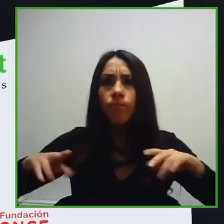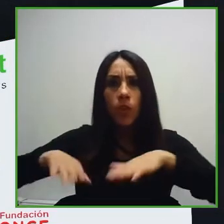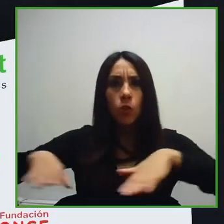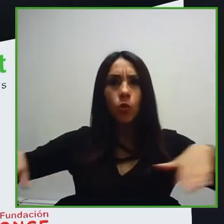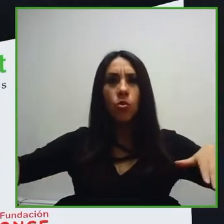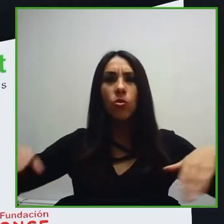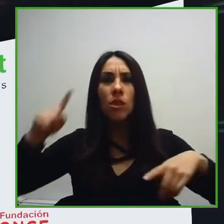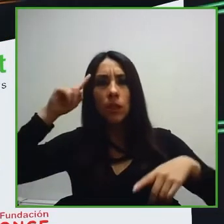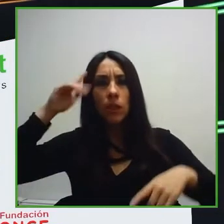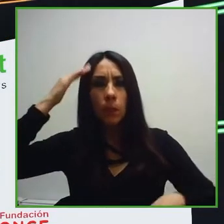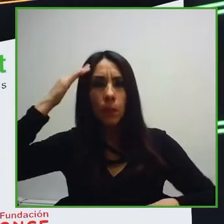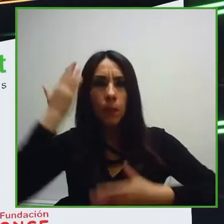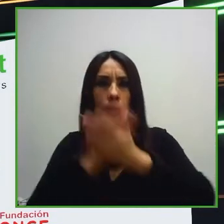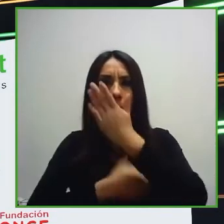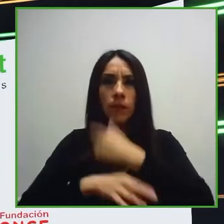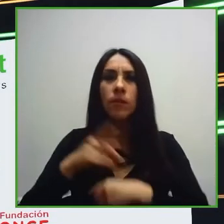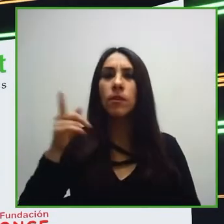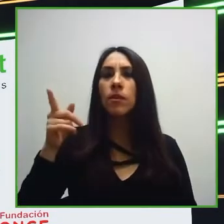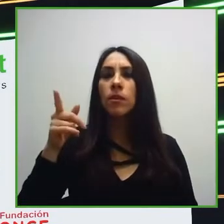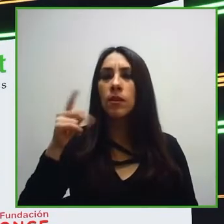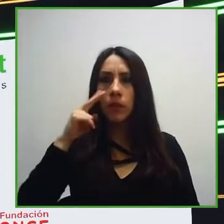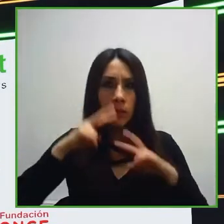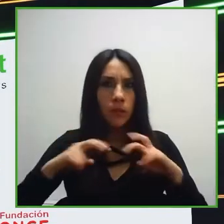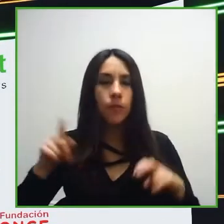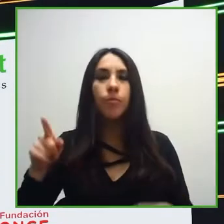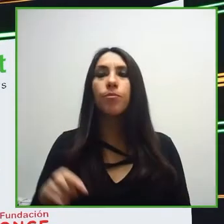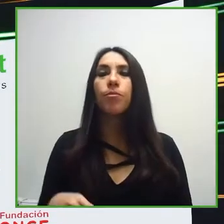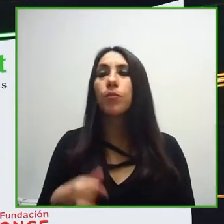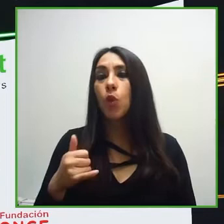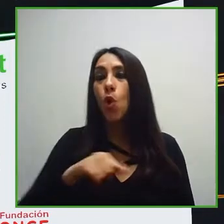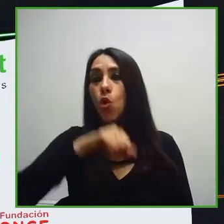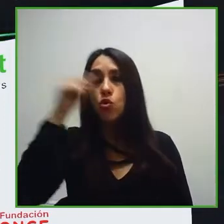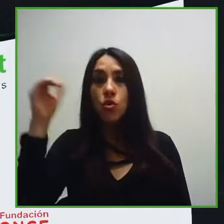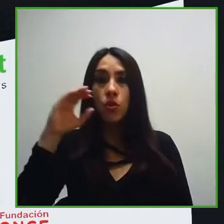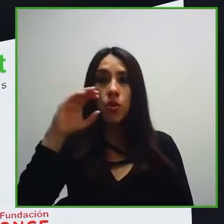Down Syndrome children. Also with us we have Claudiu Leverenz from Munevo Drive,